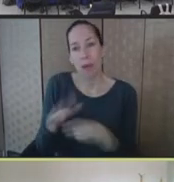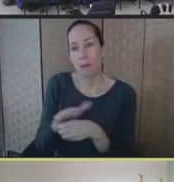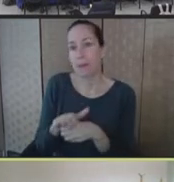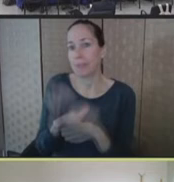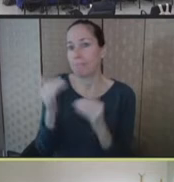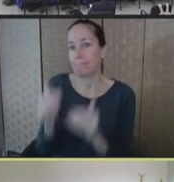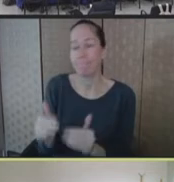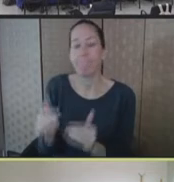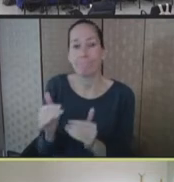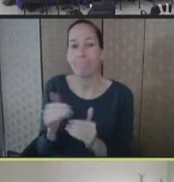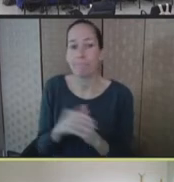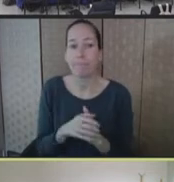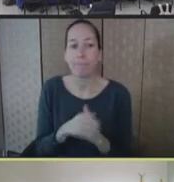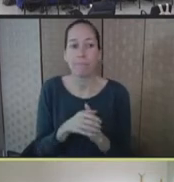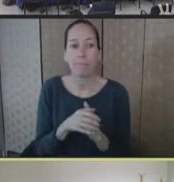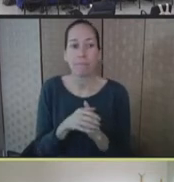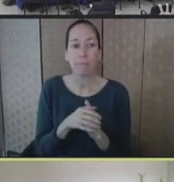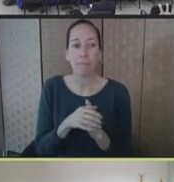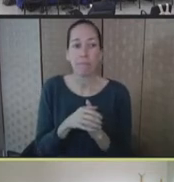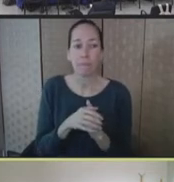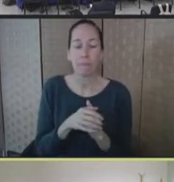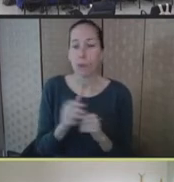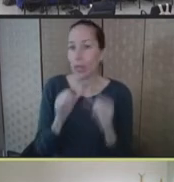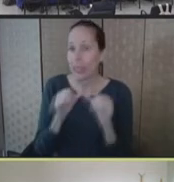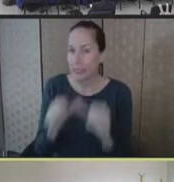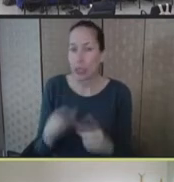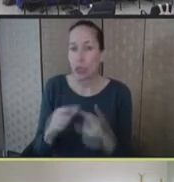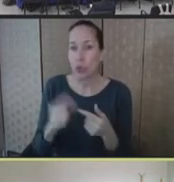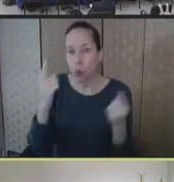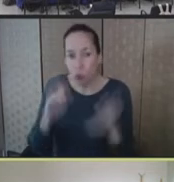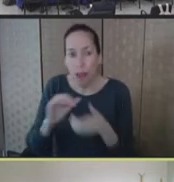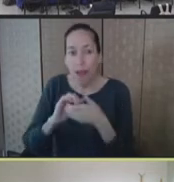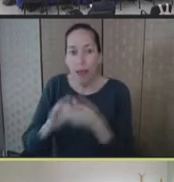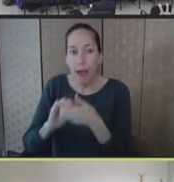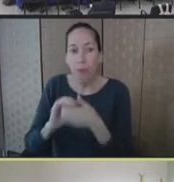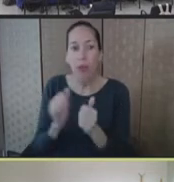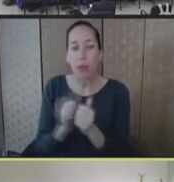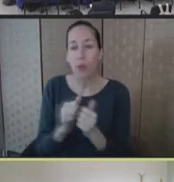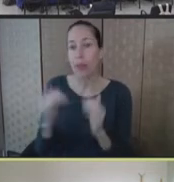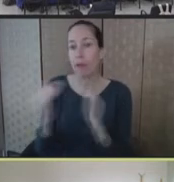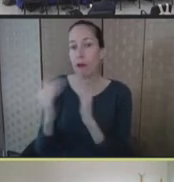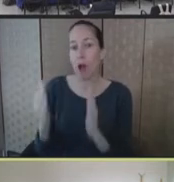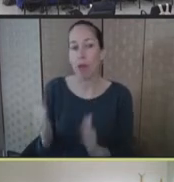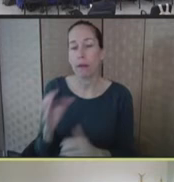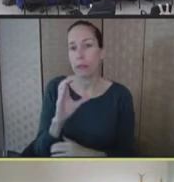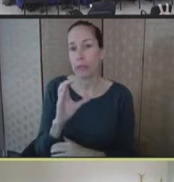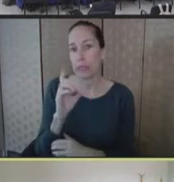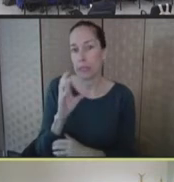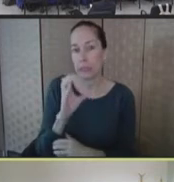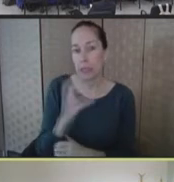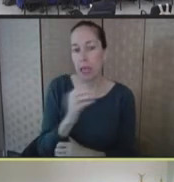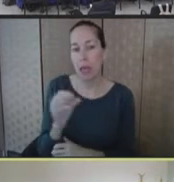we continue to collaborate on an ongoing basis with our colleagues at CDC and FDA. And at -- more